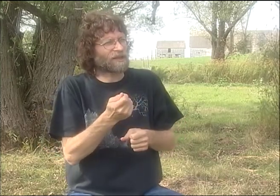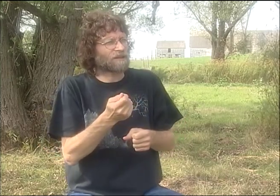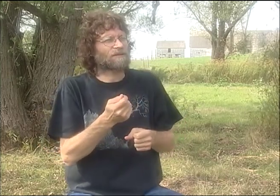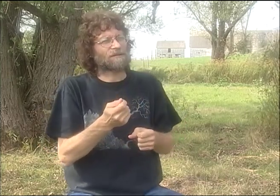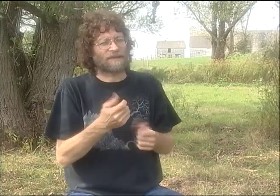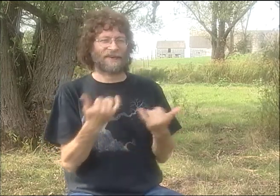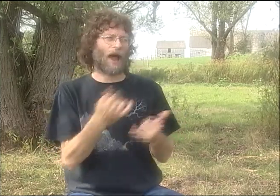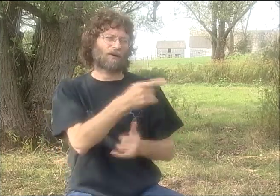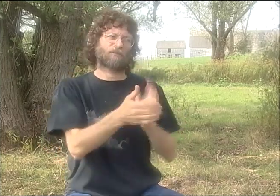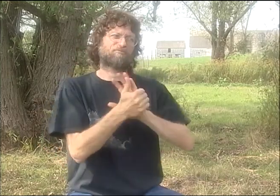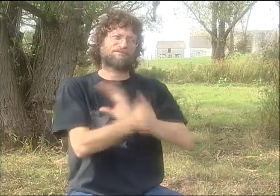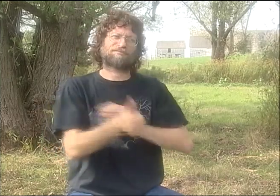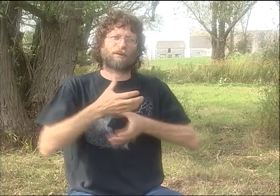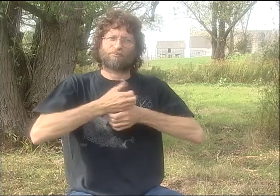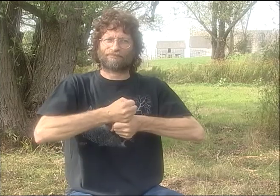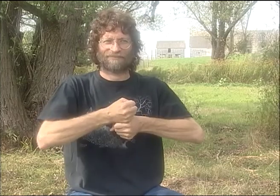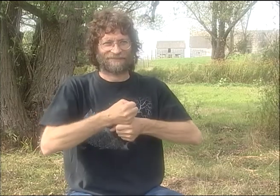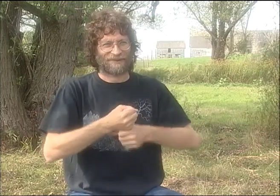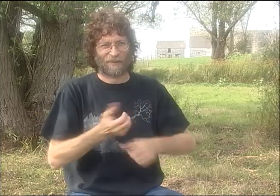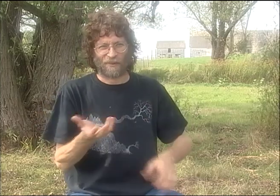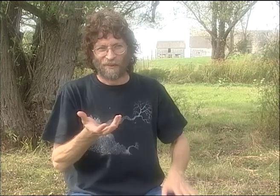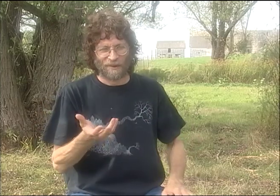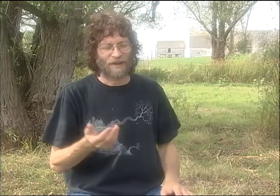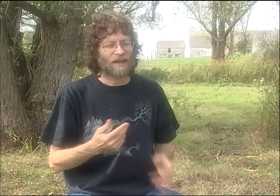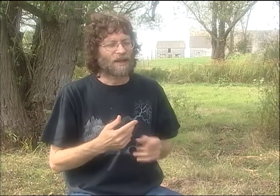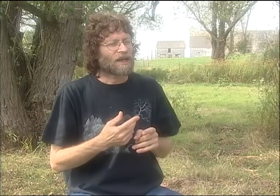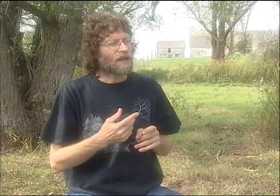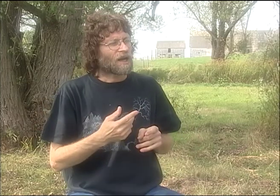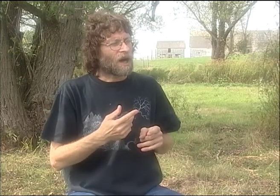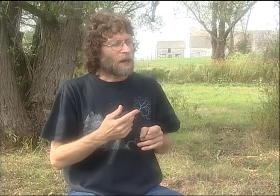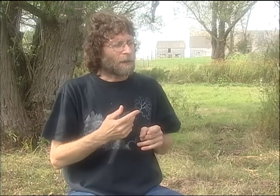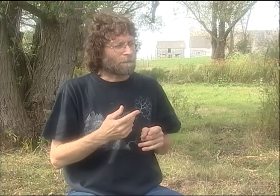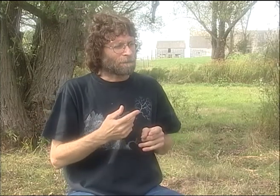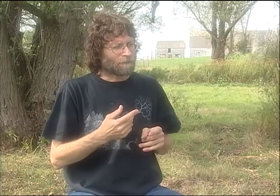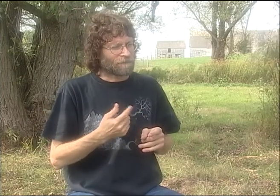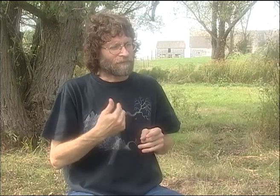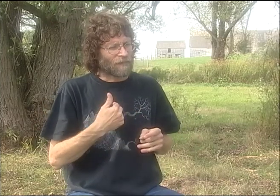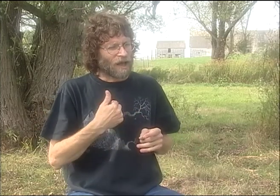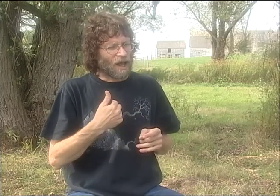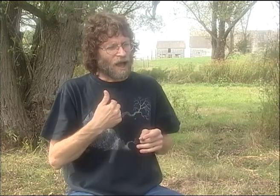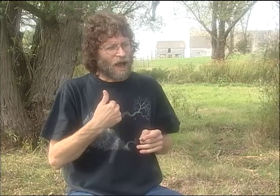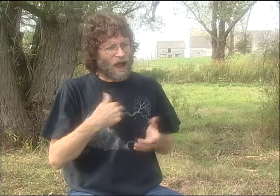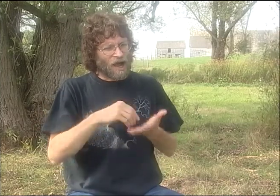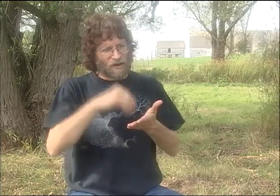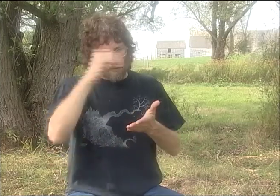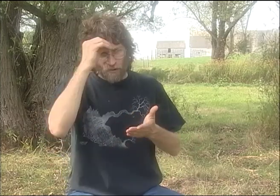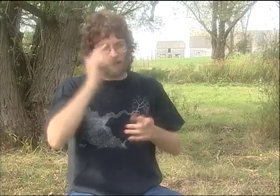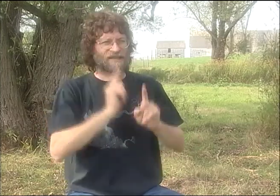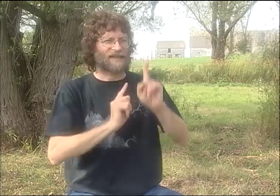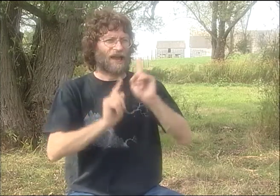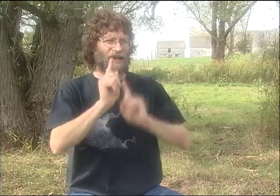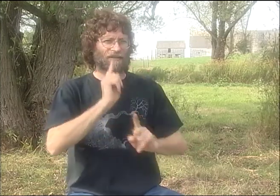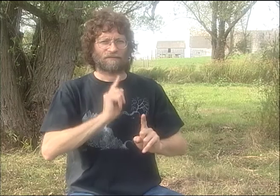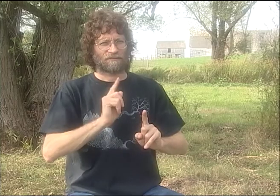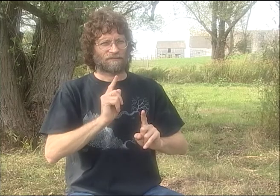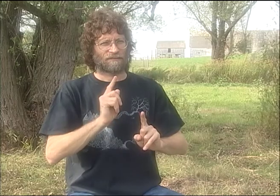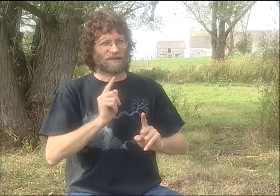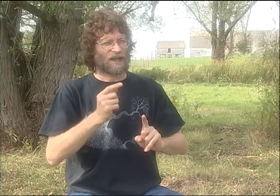WELL, HE LEARNED HISTORY AND POLITICS FROM ME. AND HE LEARNED HOW TO COMPRESS HIS IDEAS AND BE MORE CONCISE.